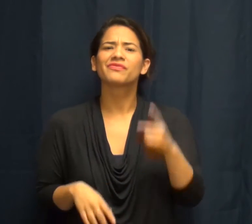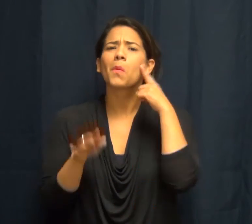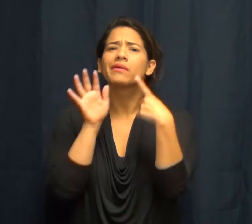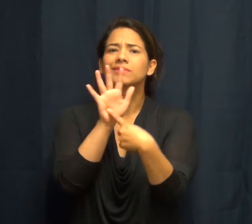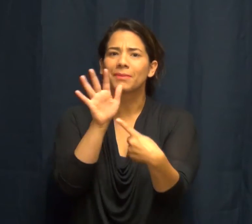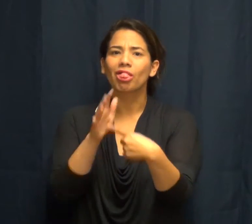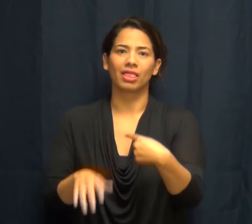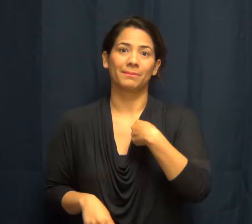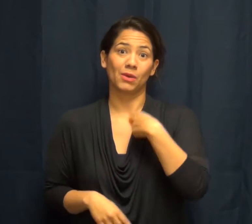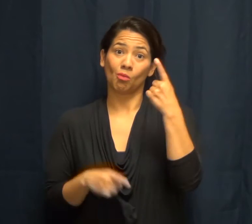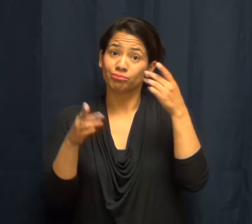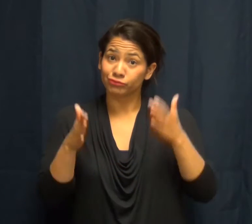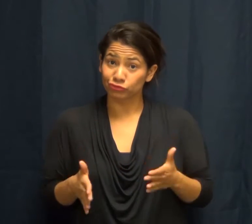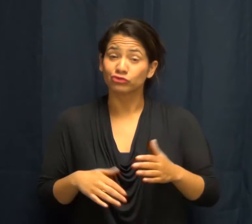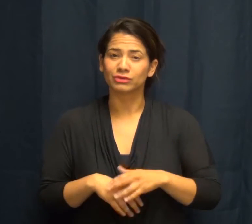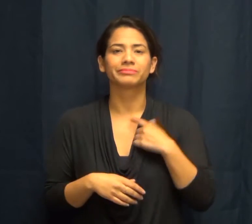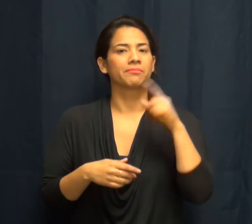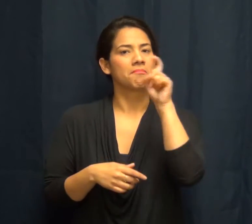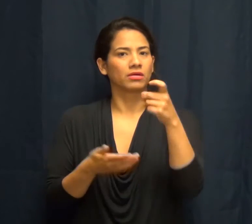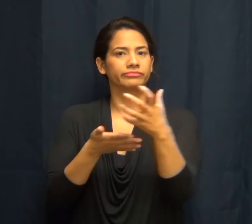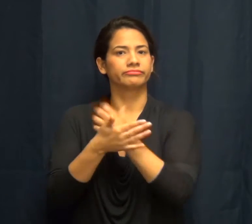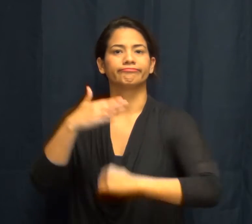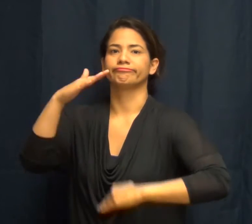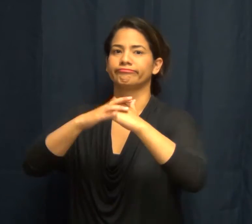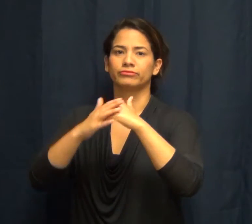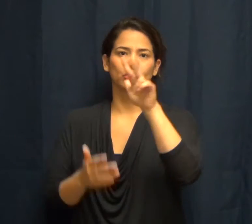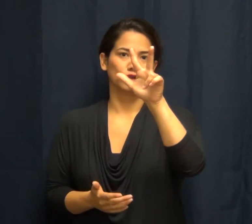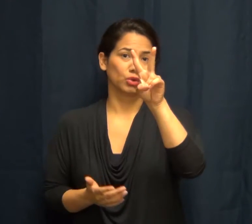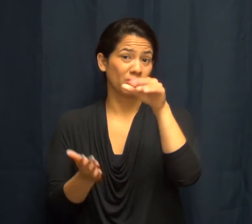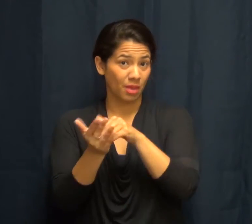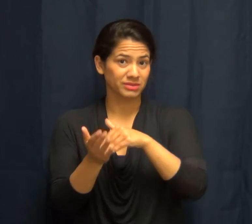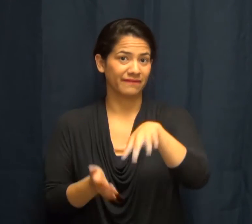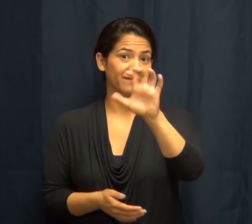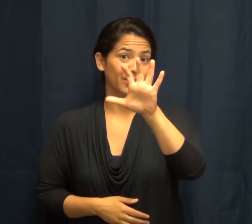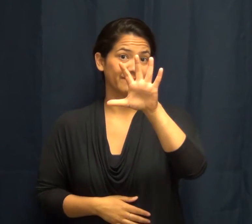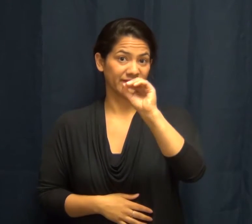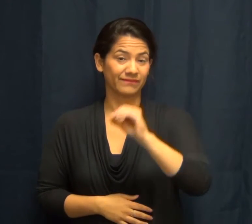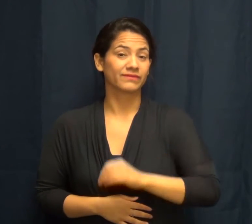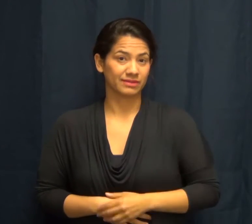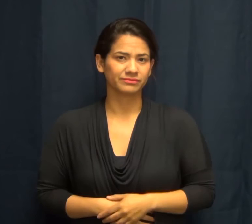for example if I'm living alone, my income must be lower than $32.550